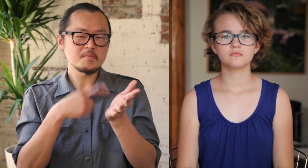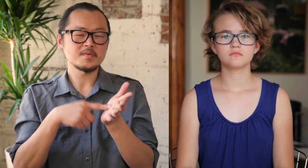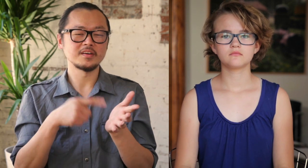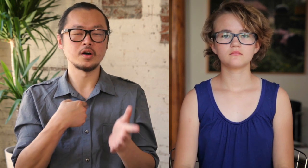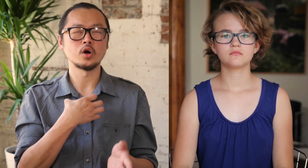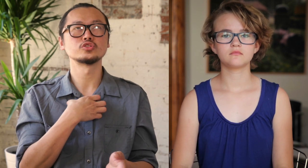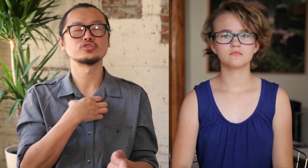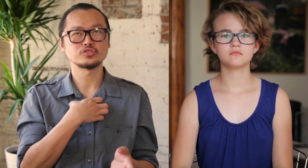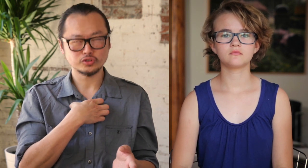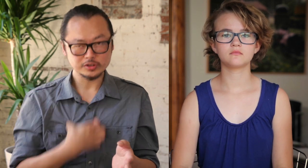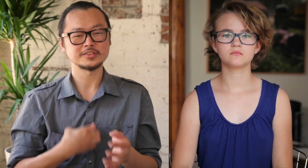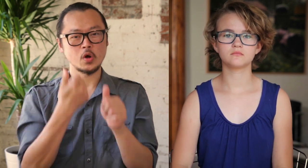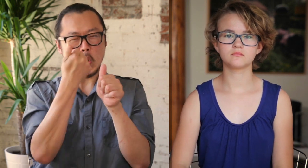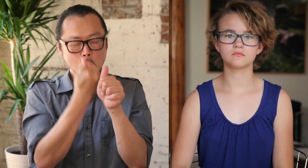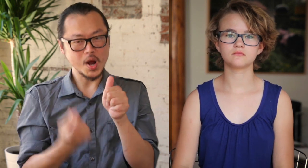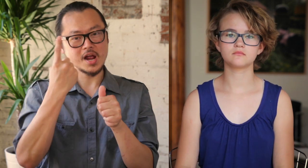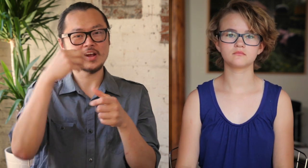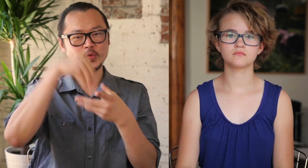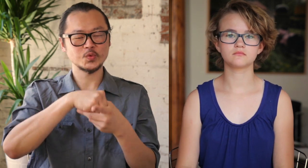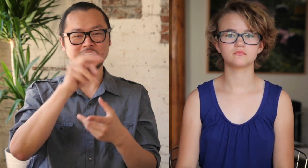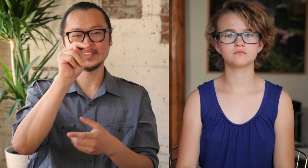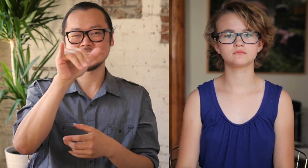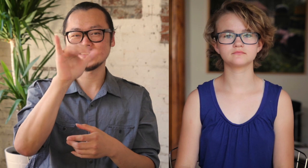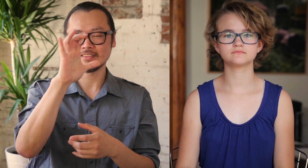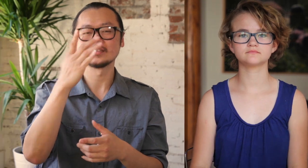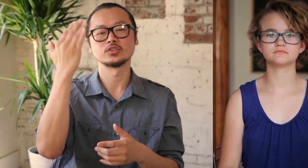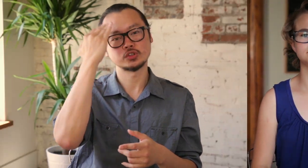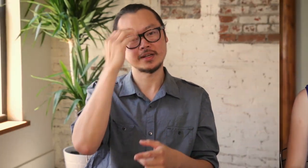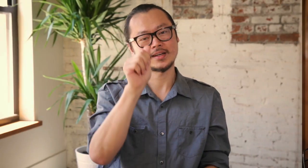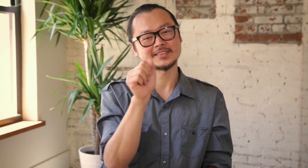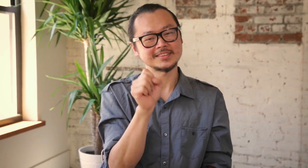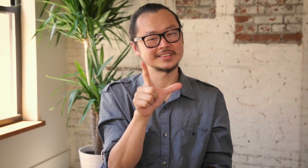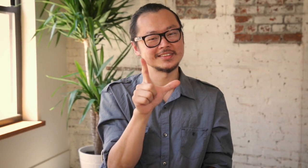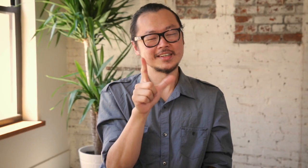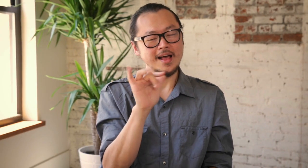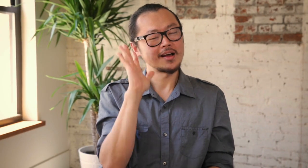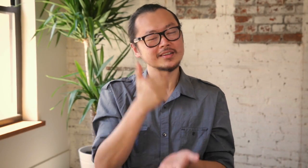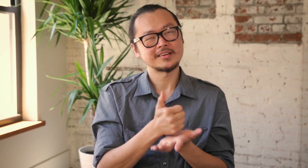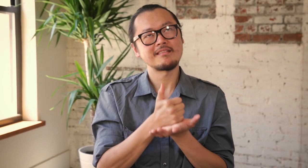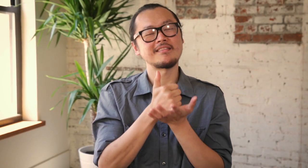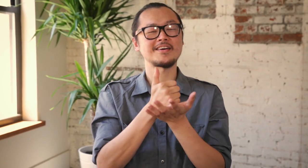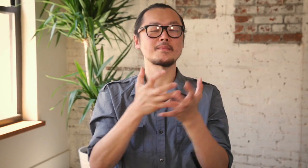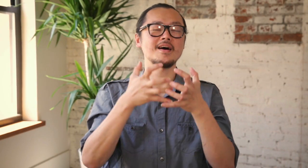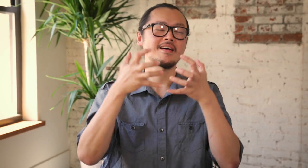Sometimes I wish... Everyone in this city would know ASL.